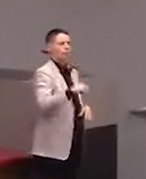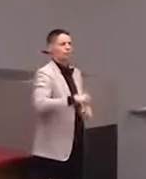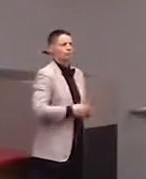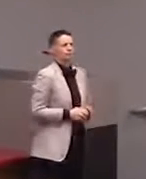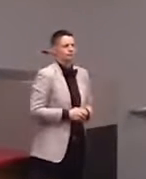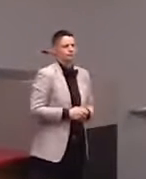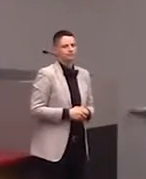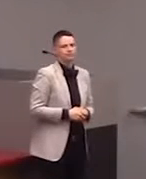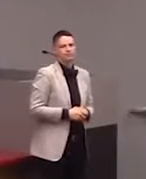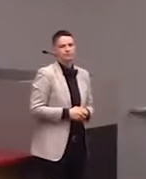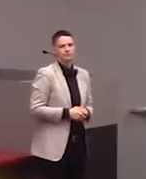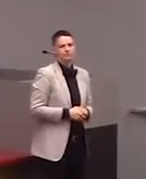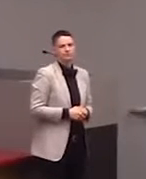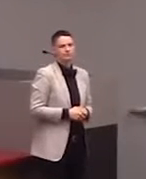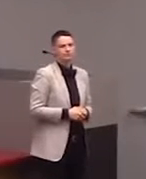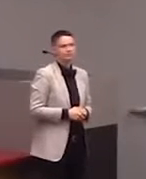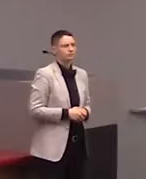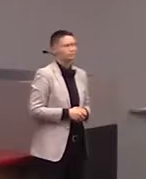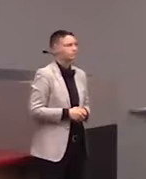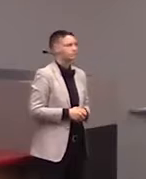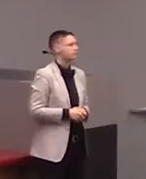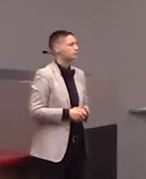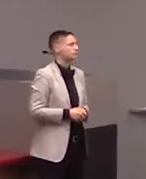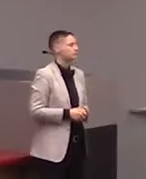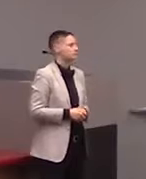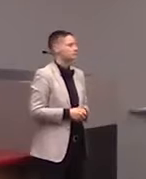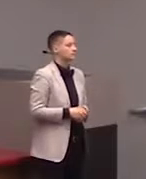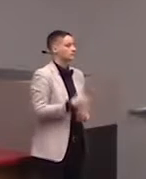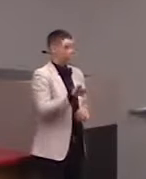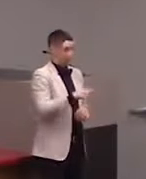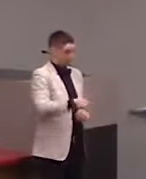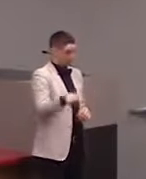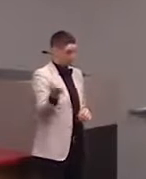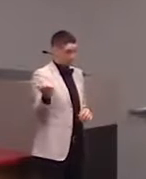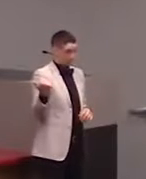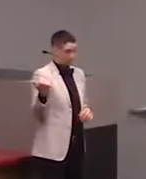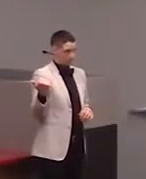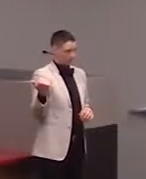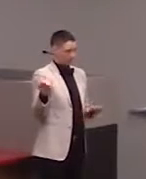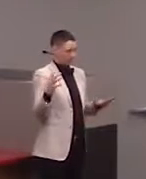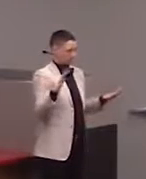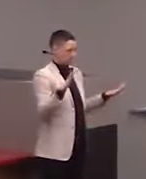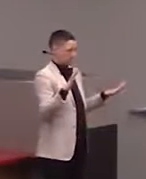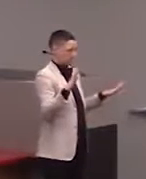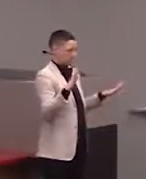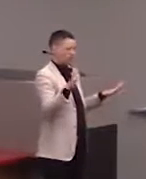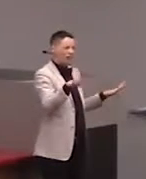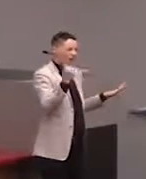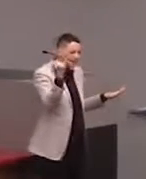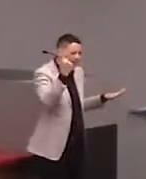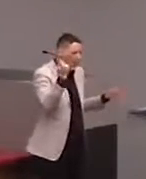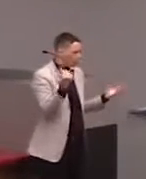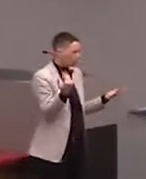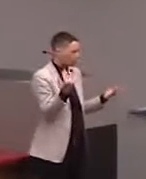By the way, is someone waiting to set up yet? Okay, cool.